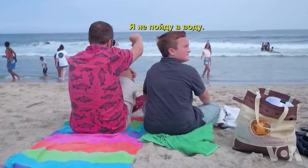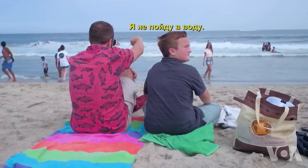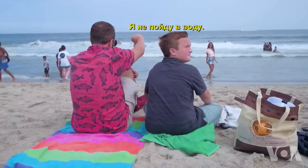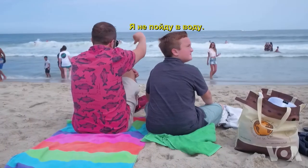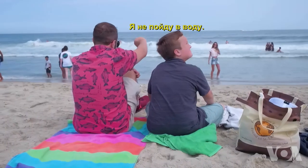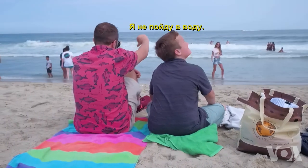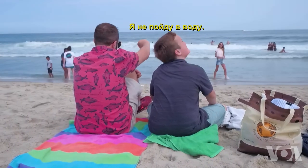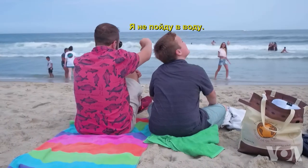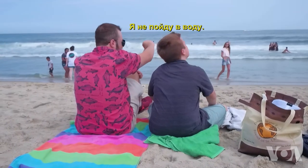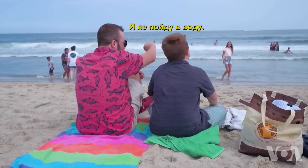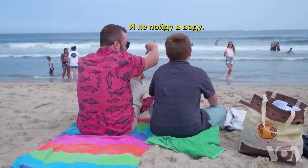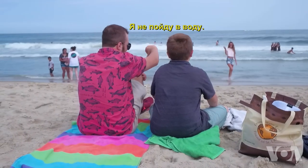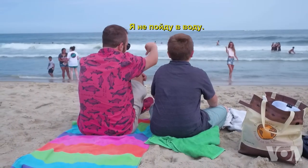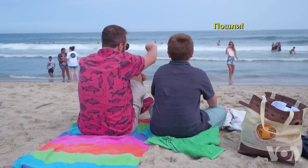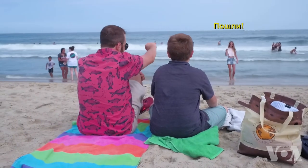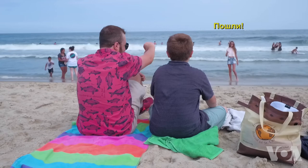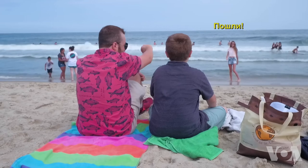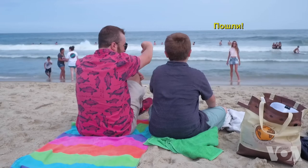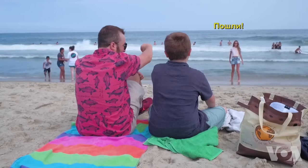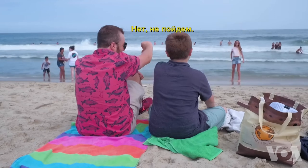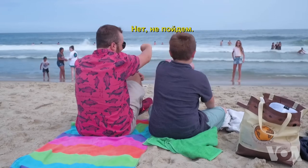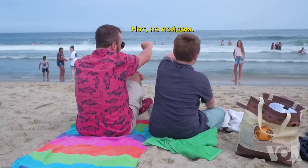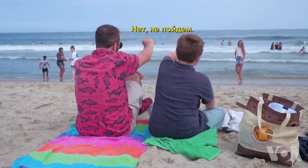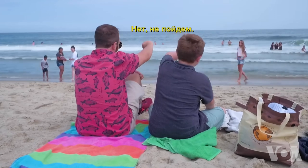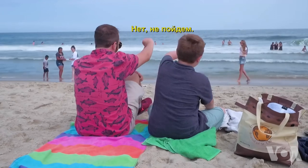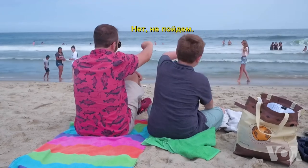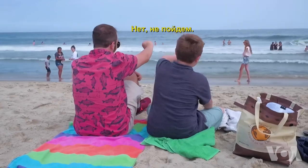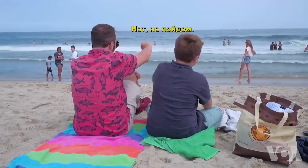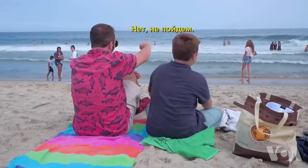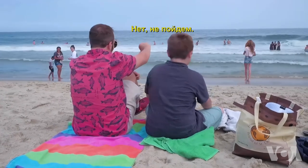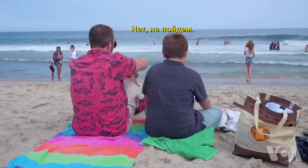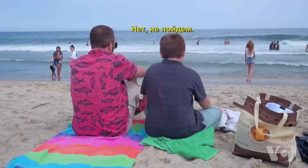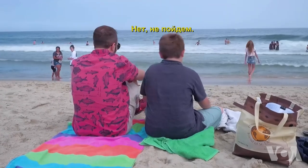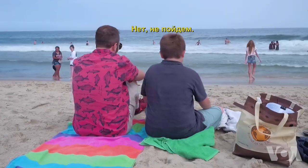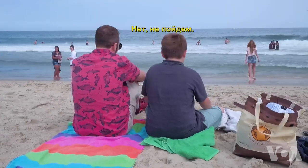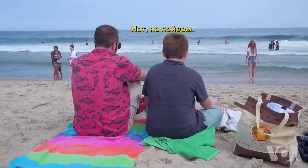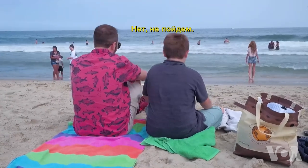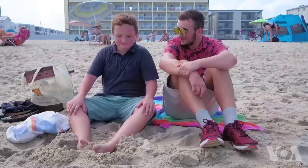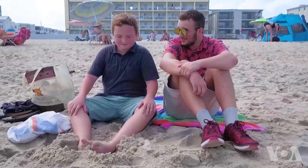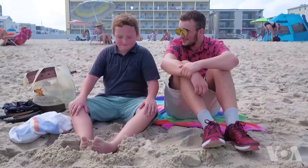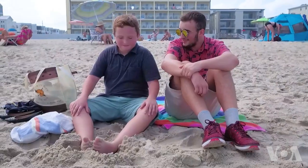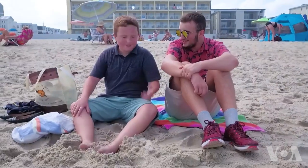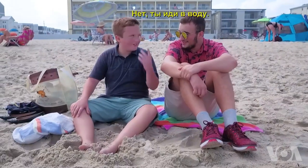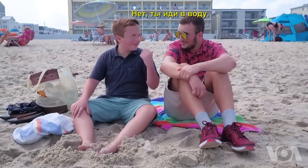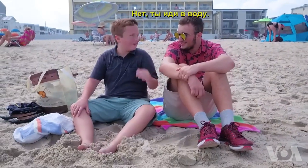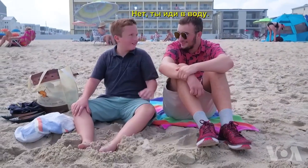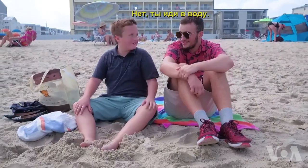Not going. Come on! Nope, not going in. No, you go ahead.